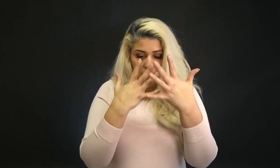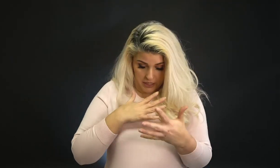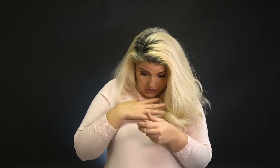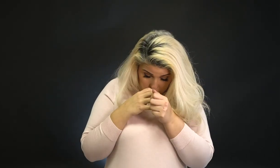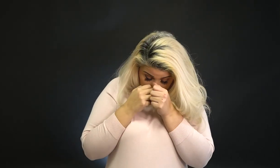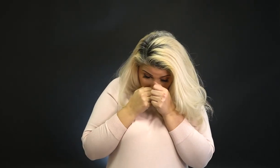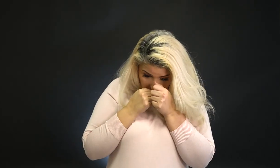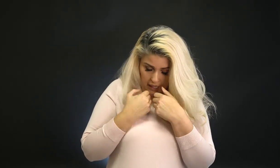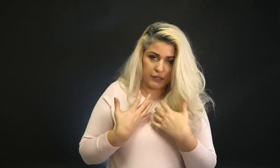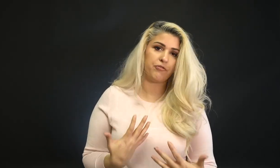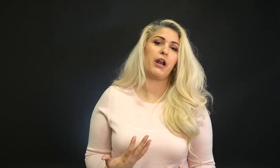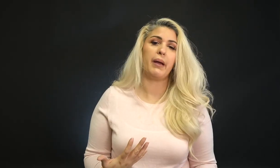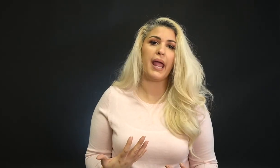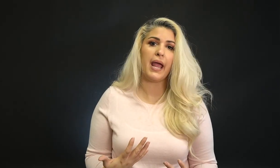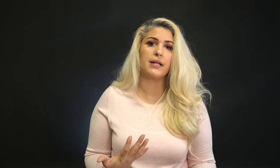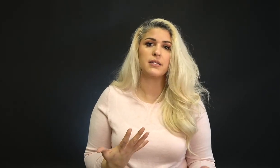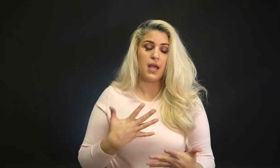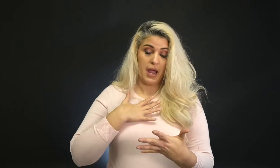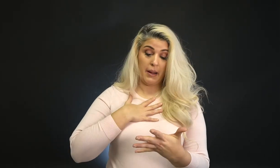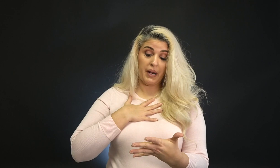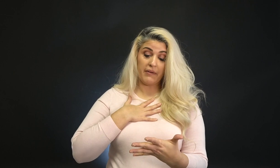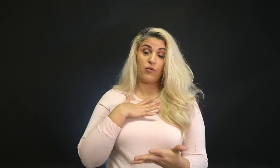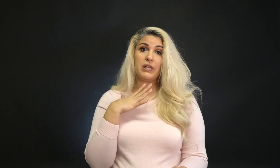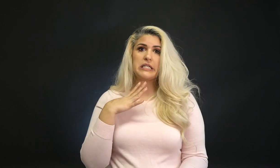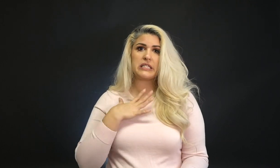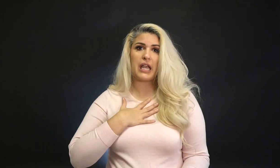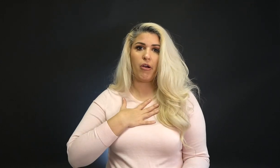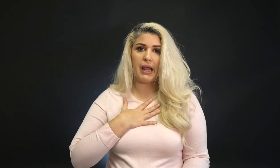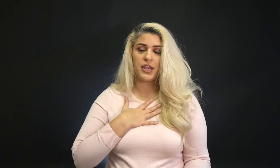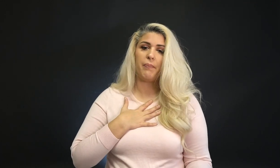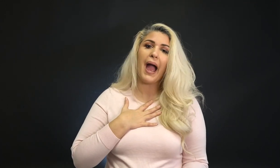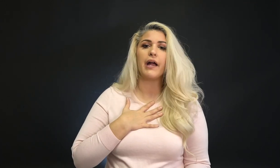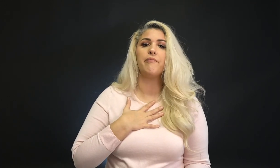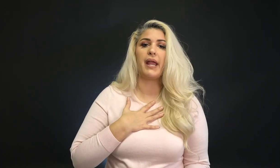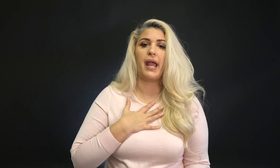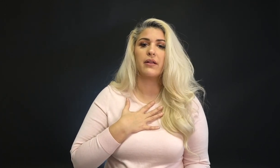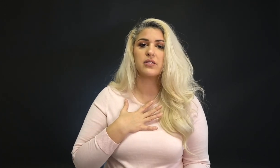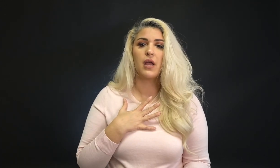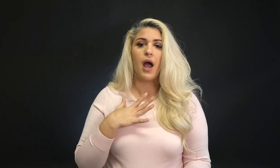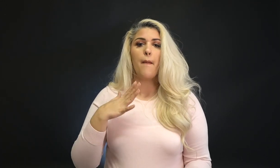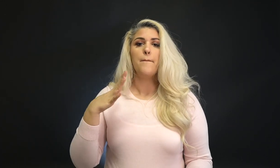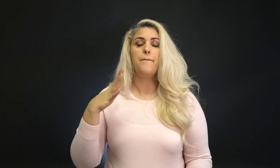I'm not staring at the front of my hands. I'm not even really staring at the back of my hands,